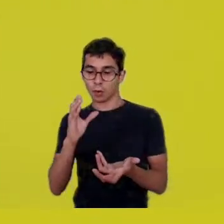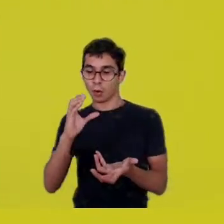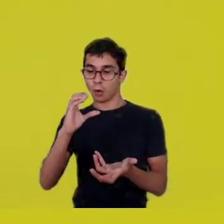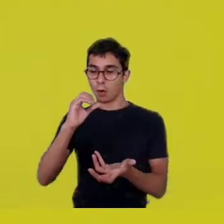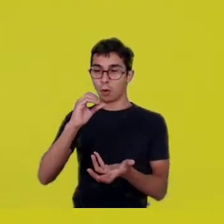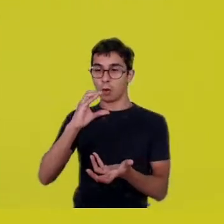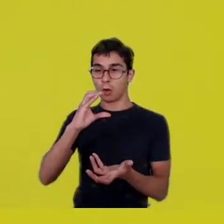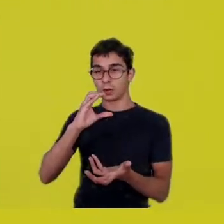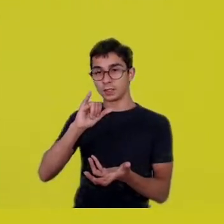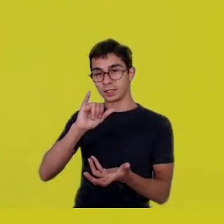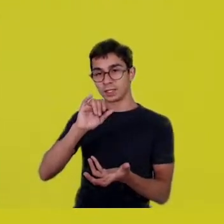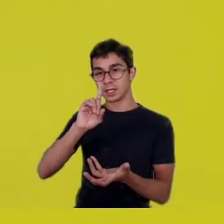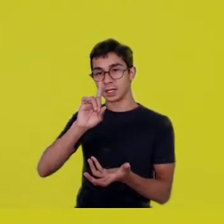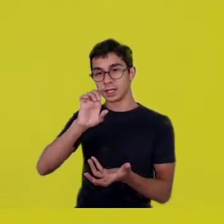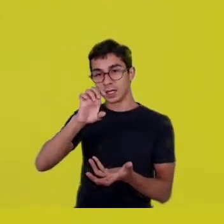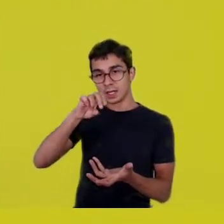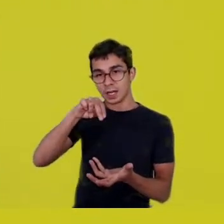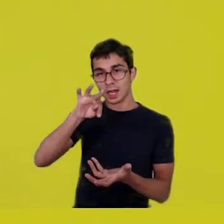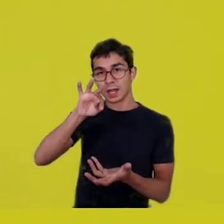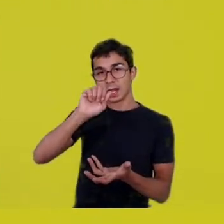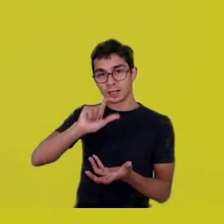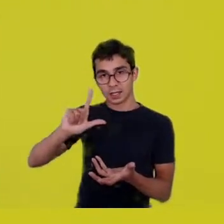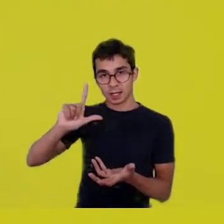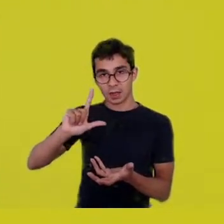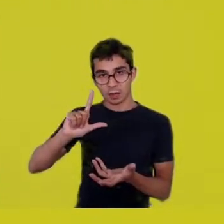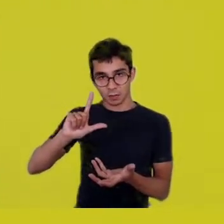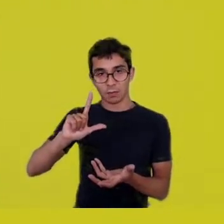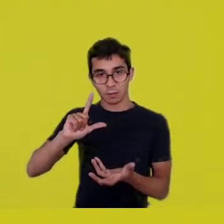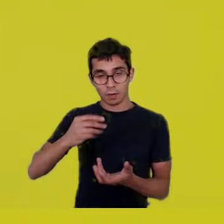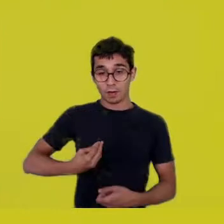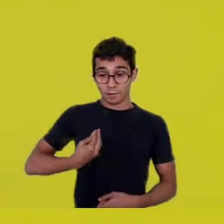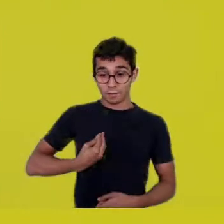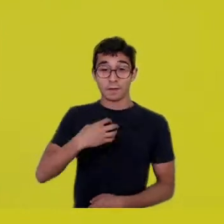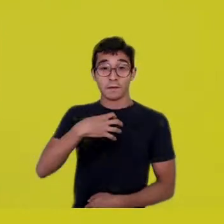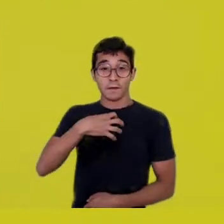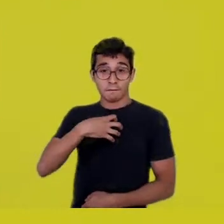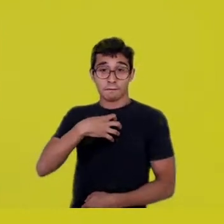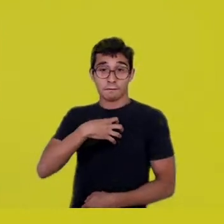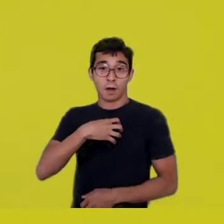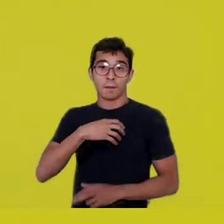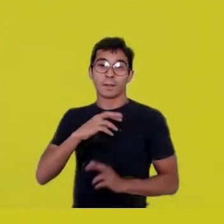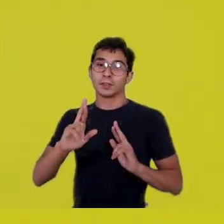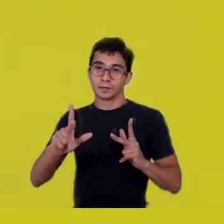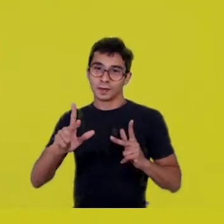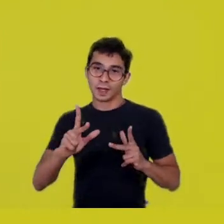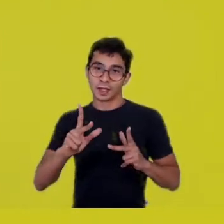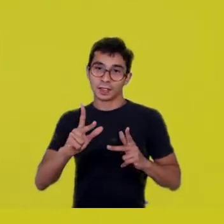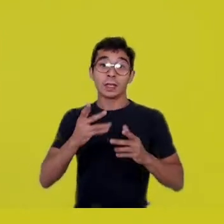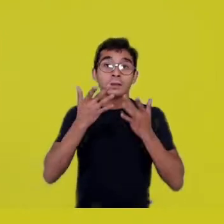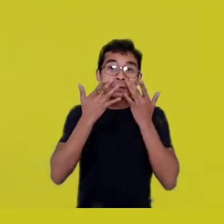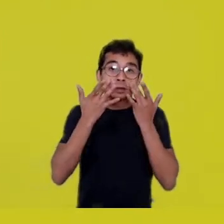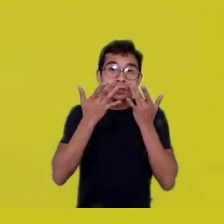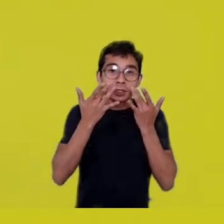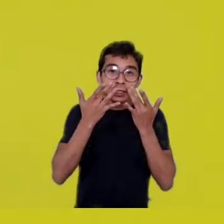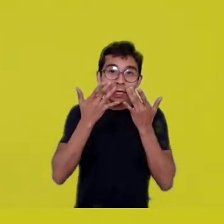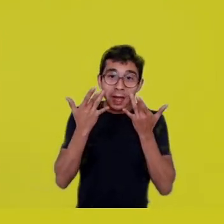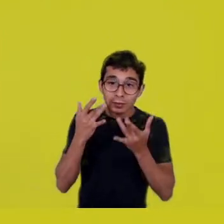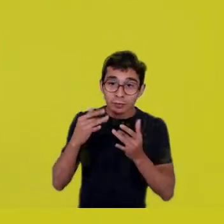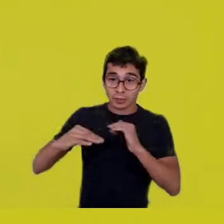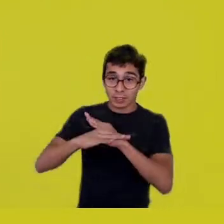can be retrieved through practices as the theater within a metropolis, a theater performed within a metropolis?